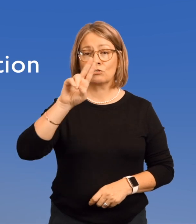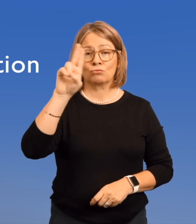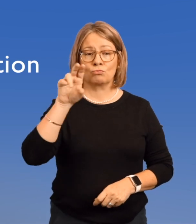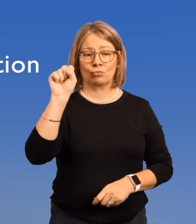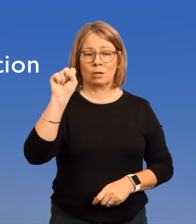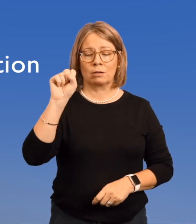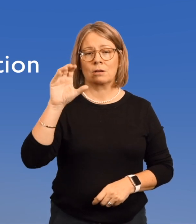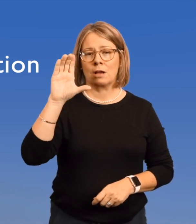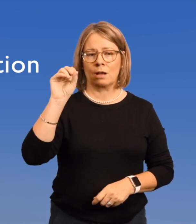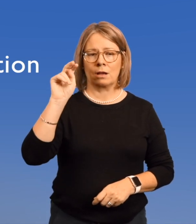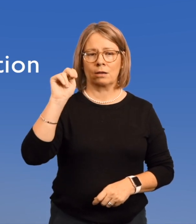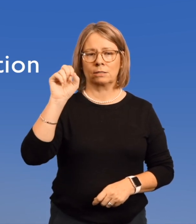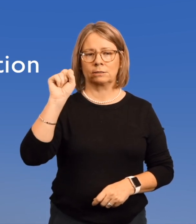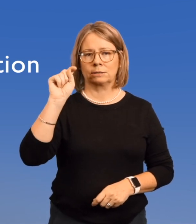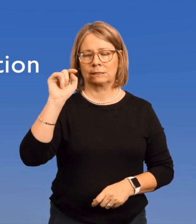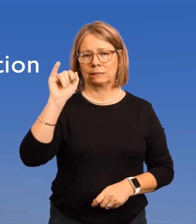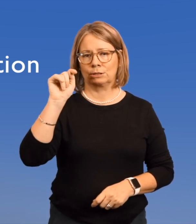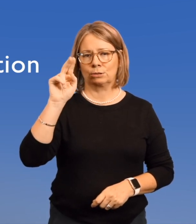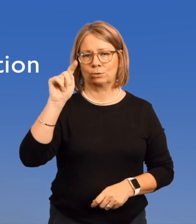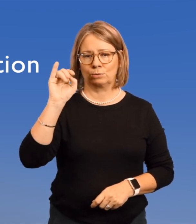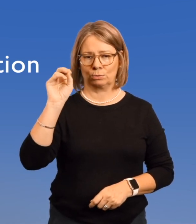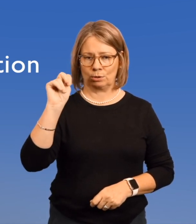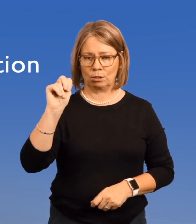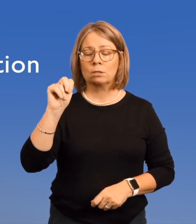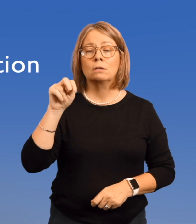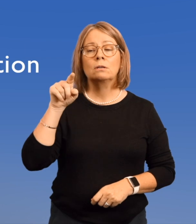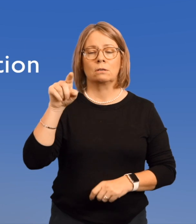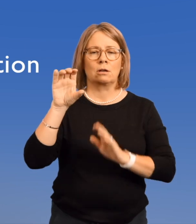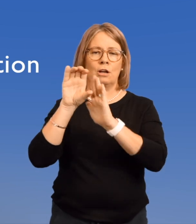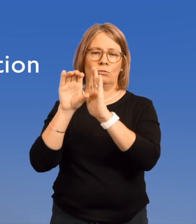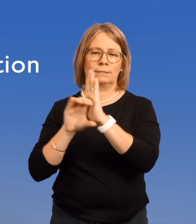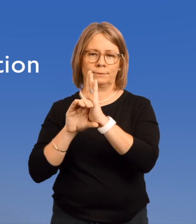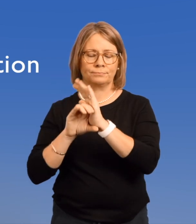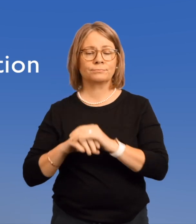U.S Constitution; --